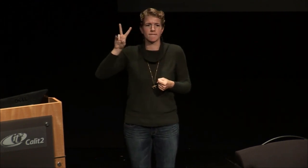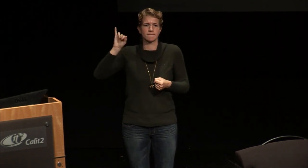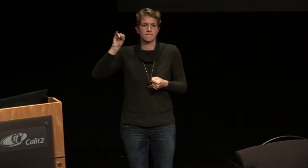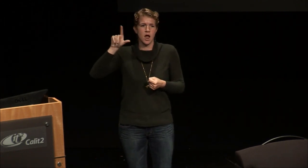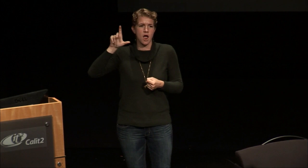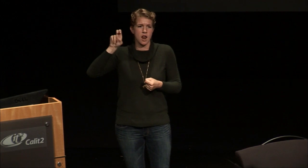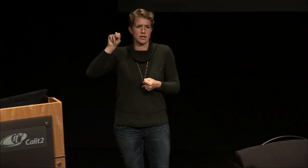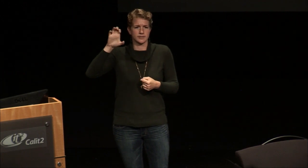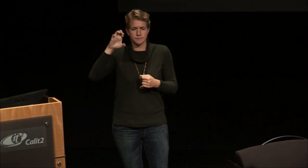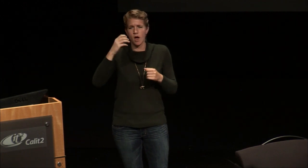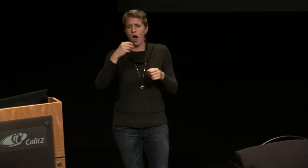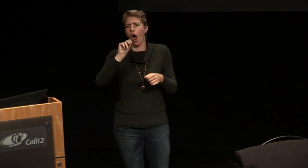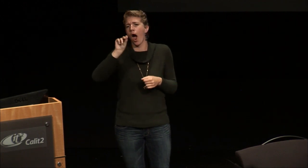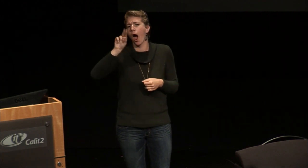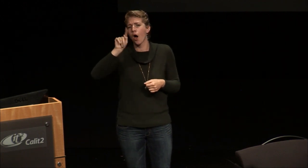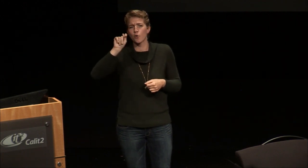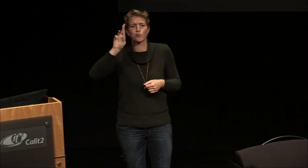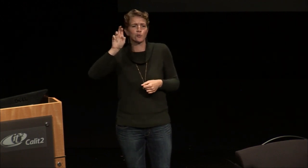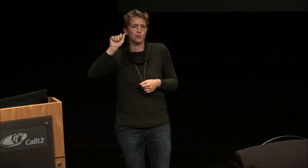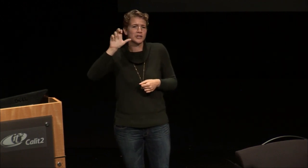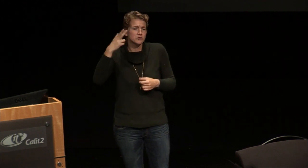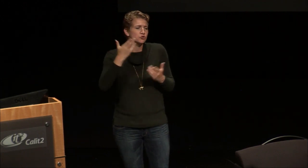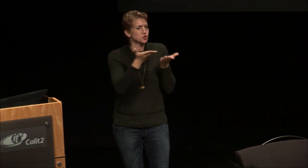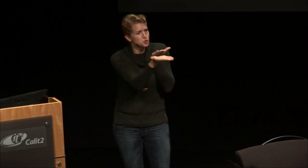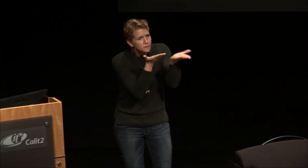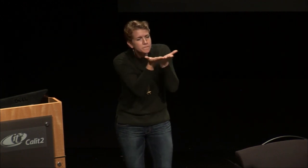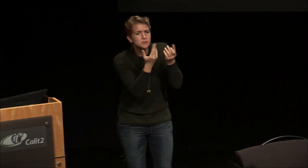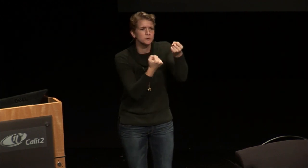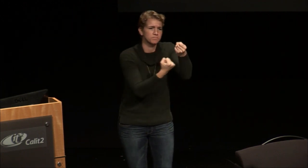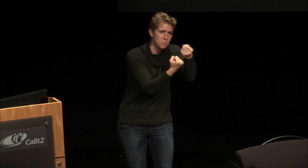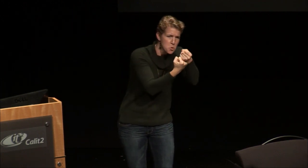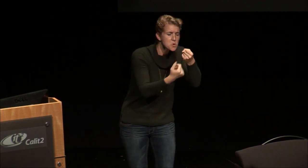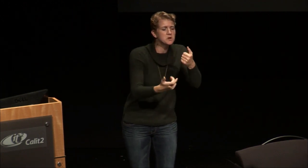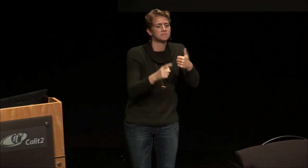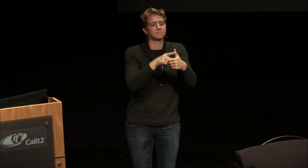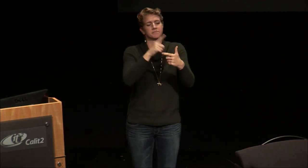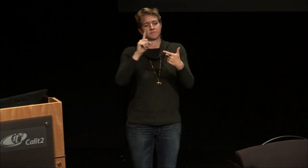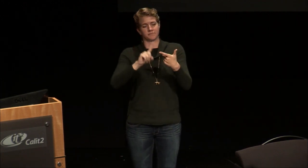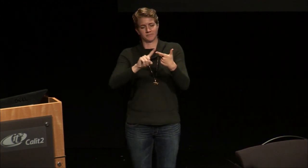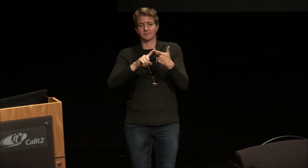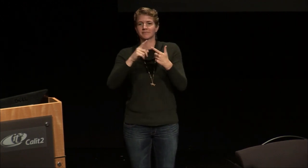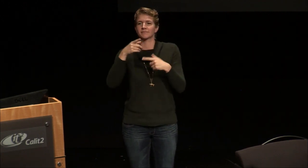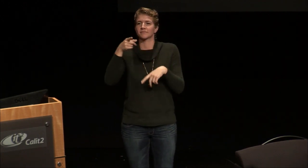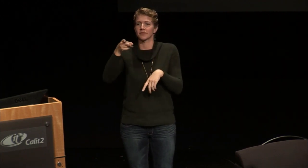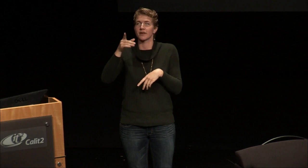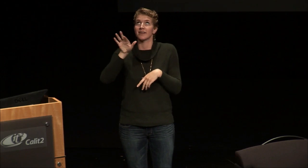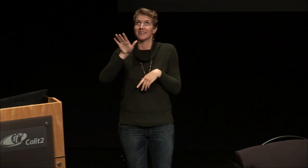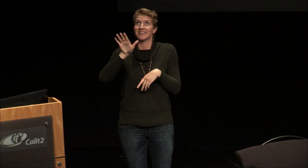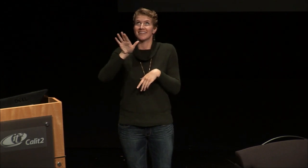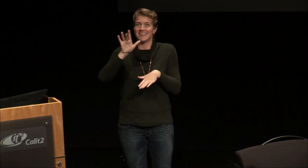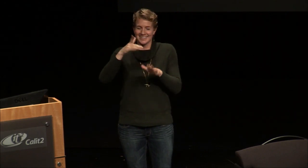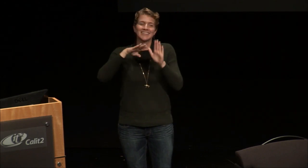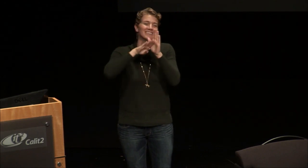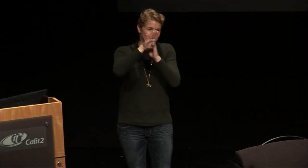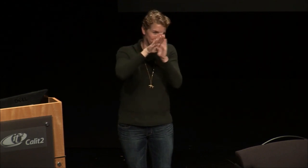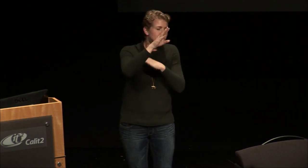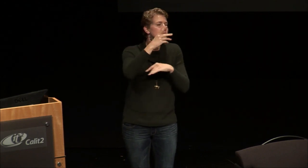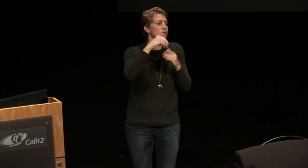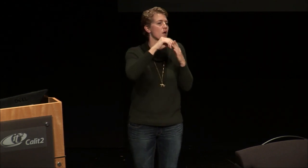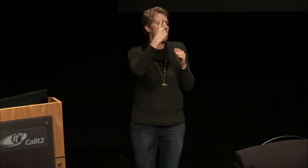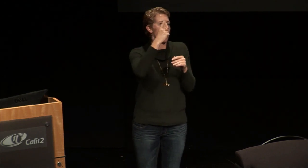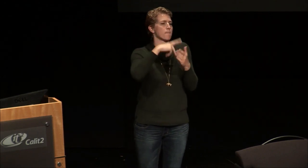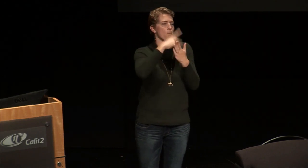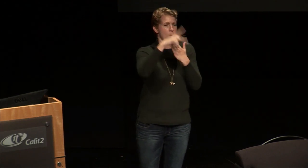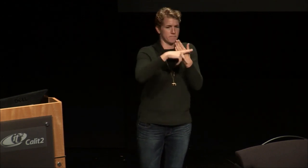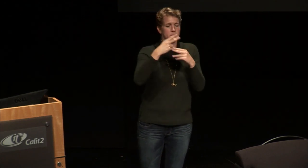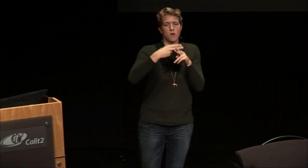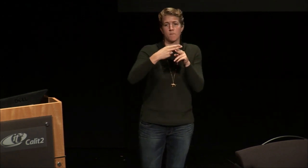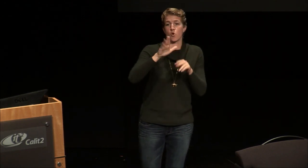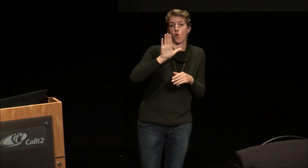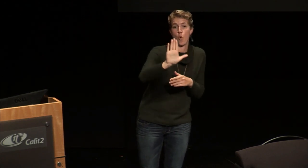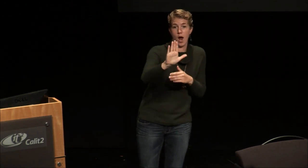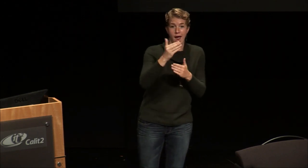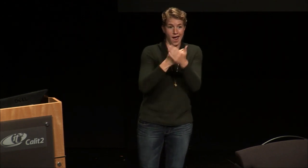it supports domestic violence outreach organization, it also develops a program